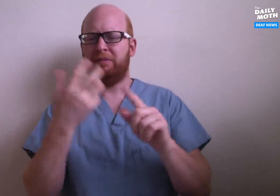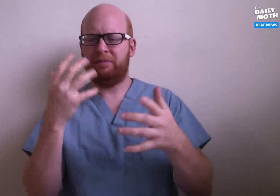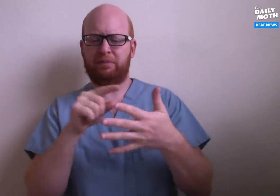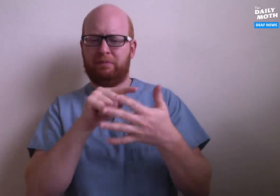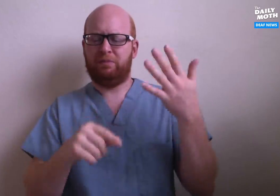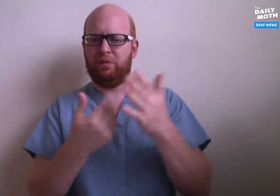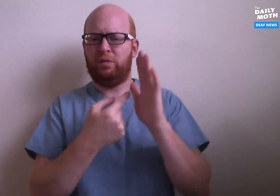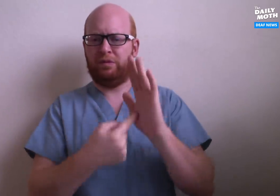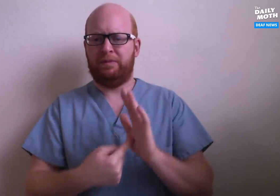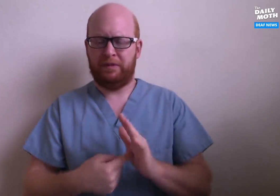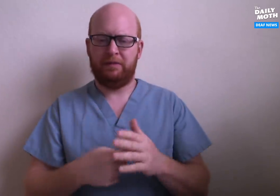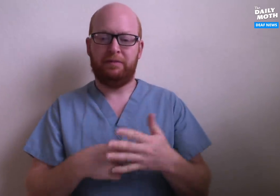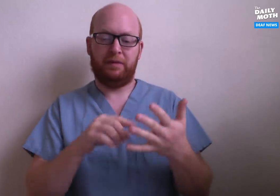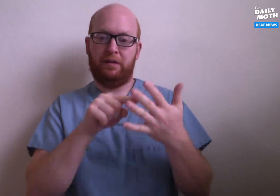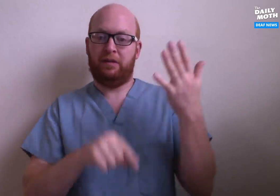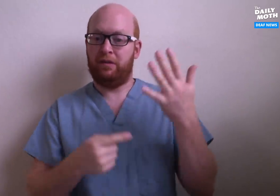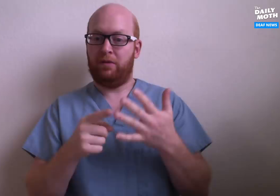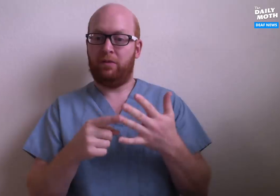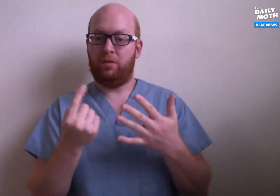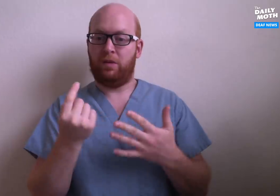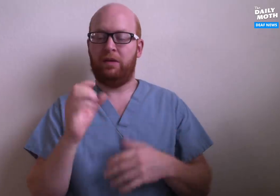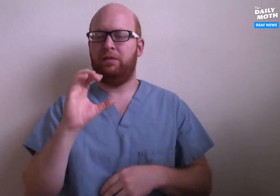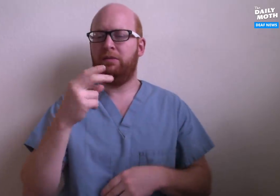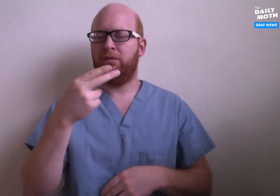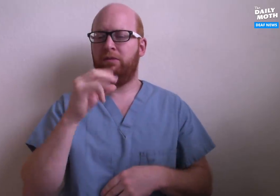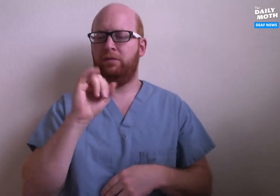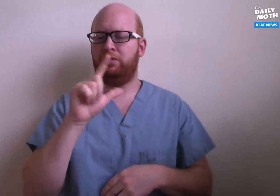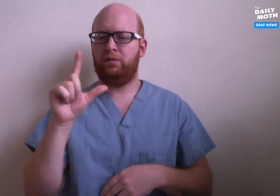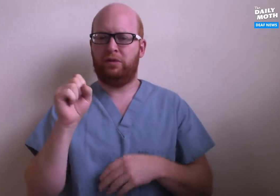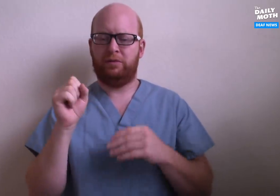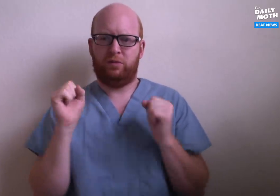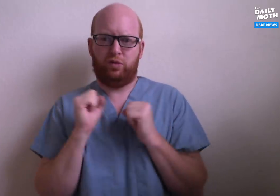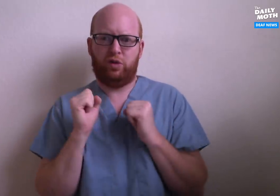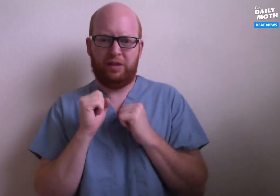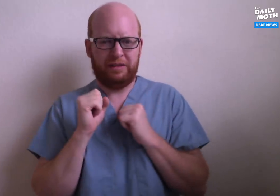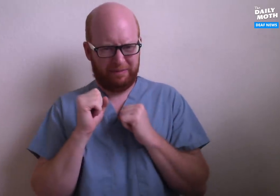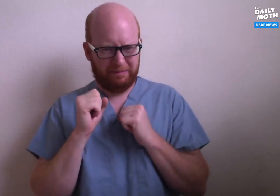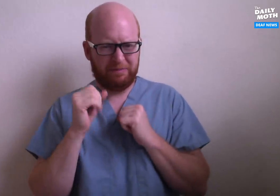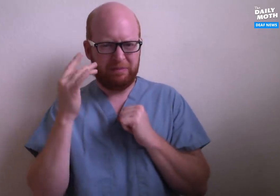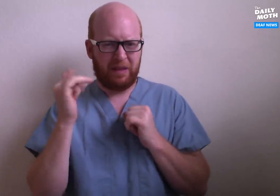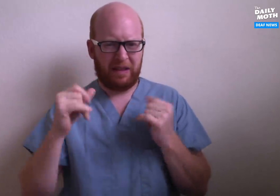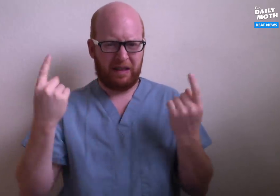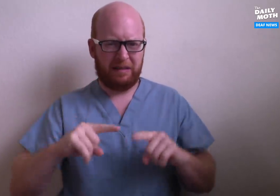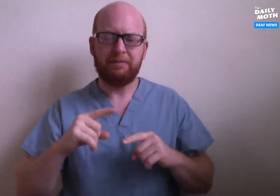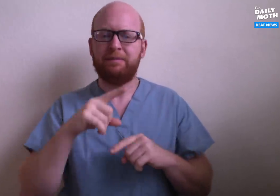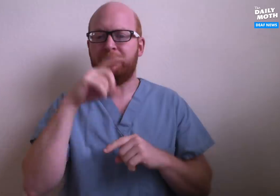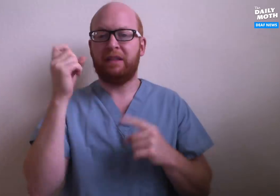First, I want to explain the new symptoms. One of them are chills. Why do they happen?